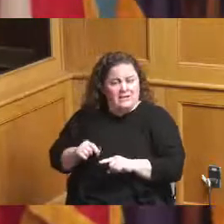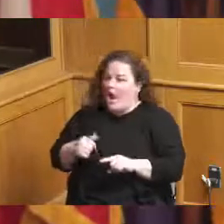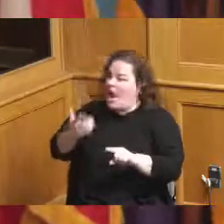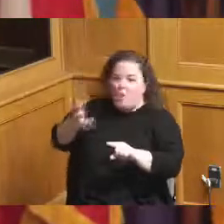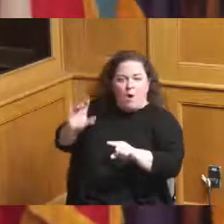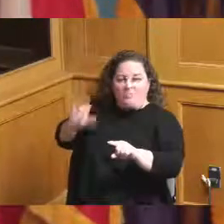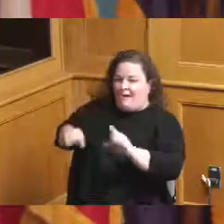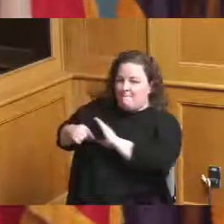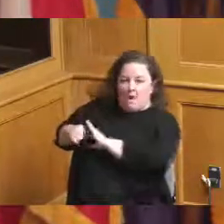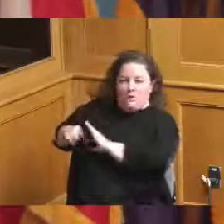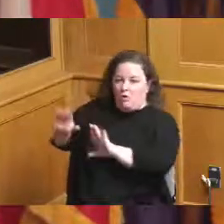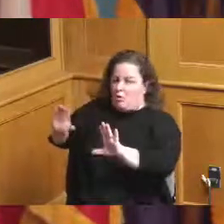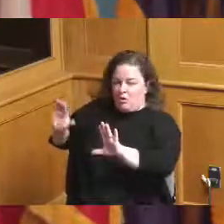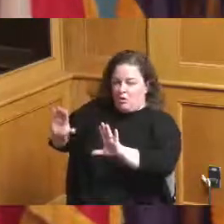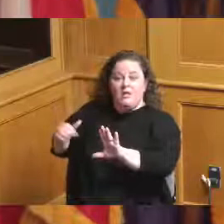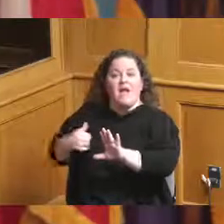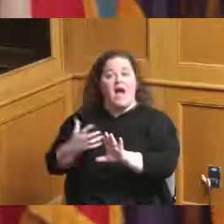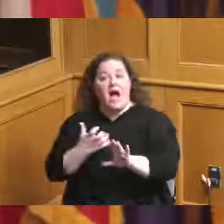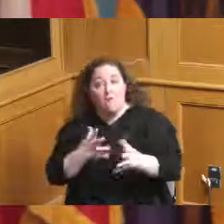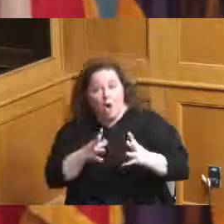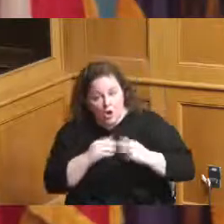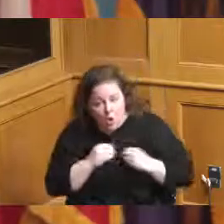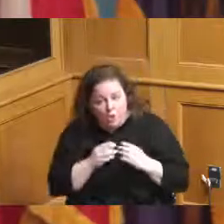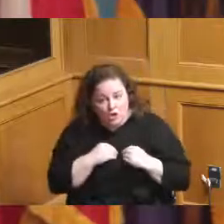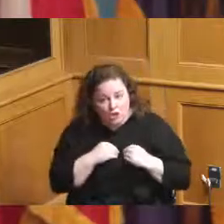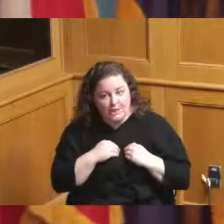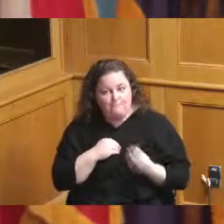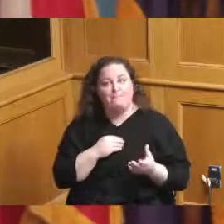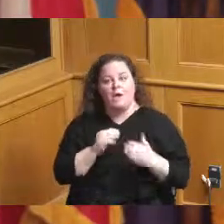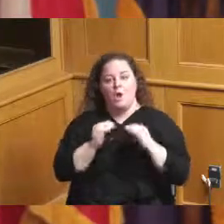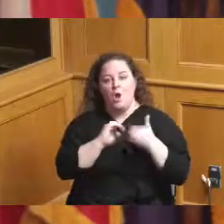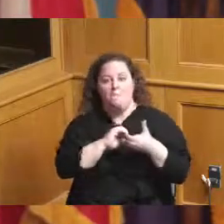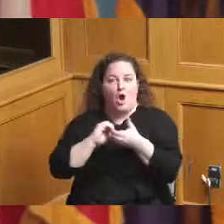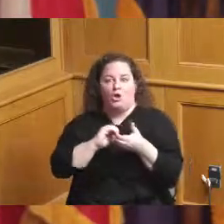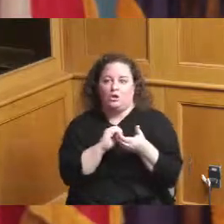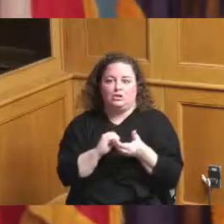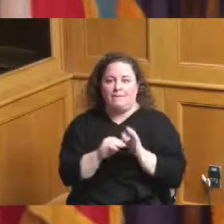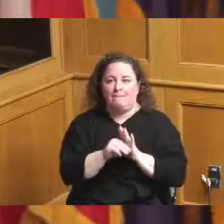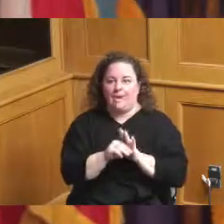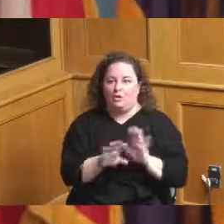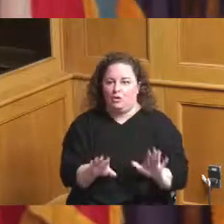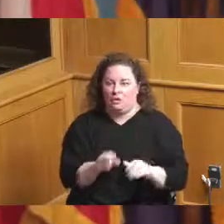I want an ownership partnership model and so when I look at the